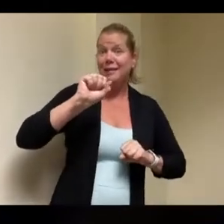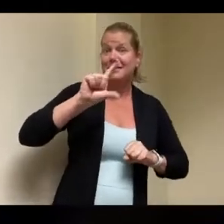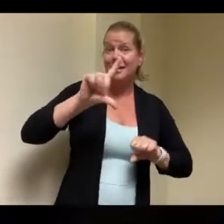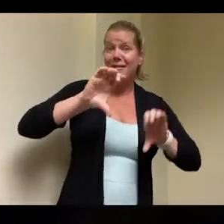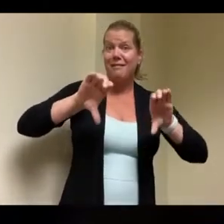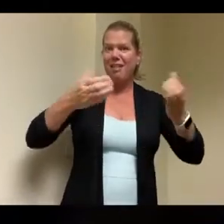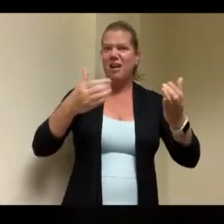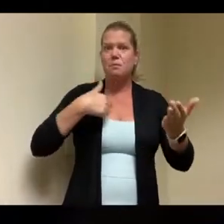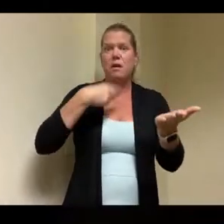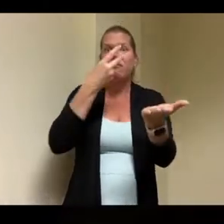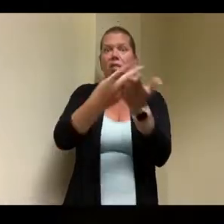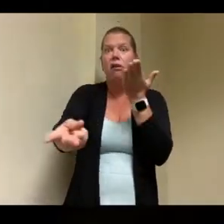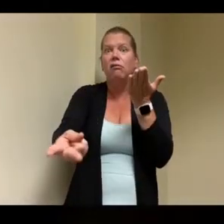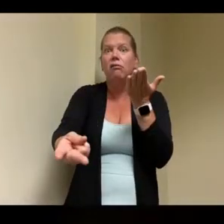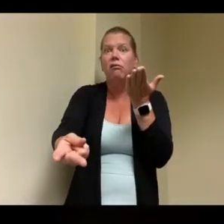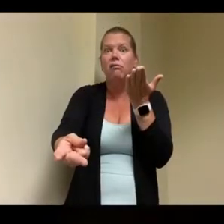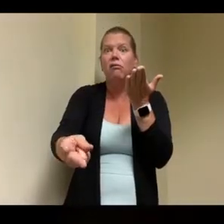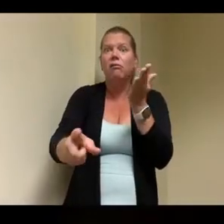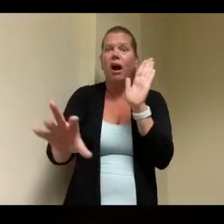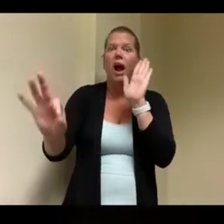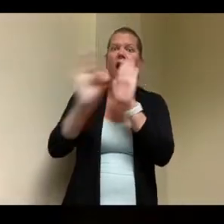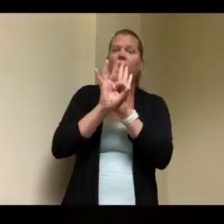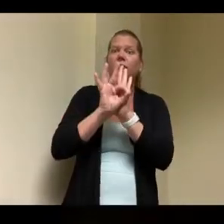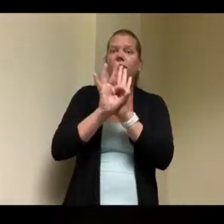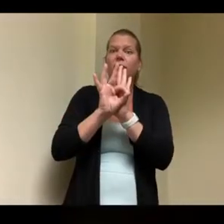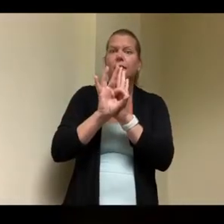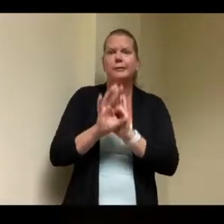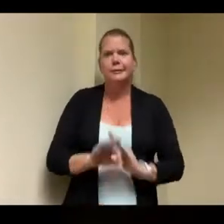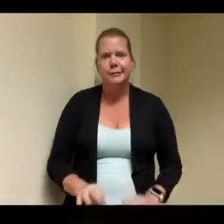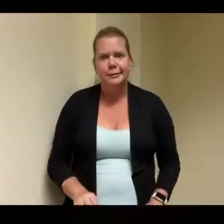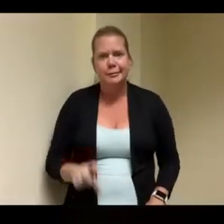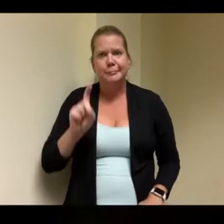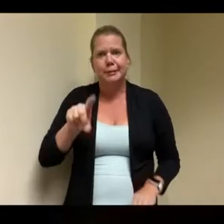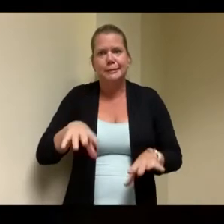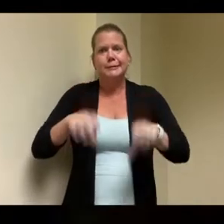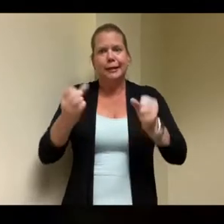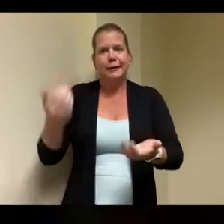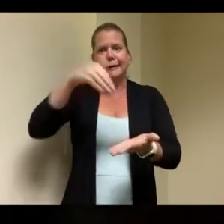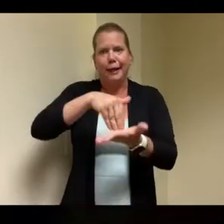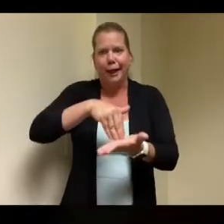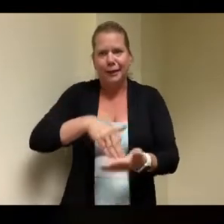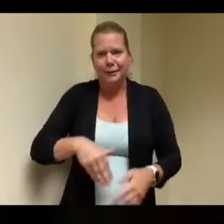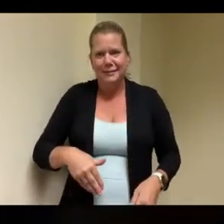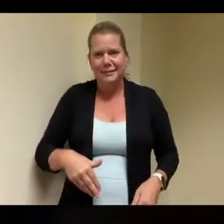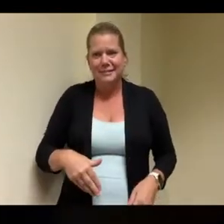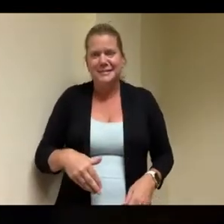but but it's when i go to a meeting with with my deaf our deaf staff